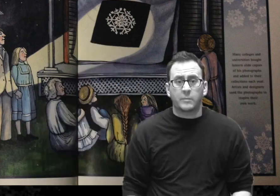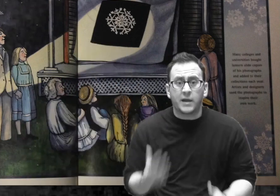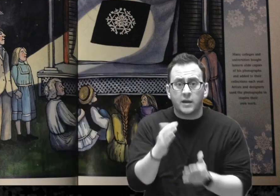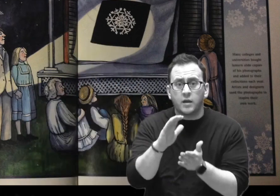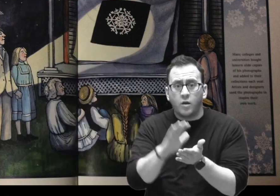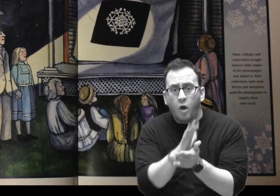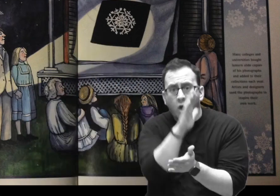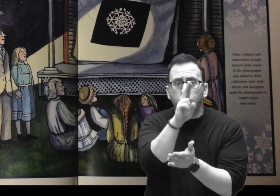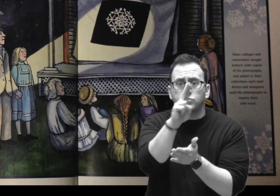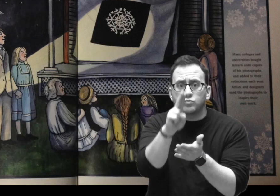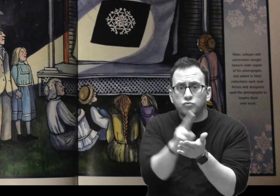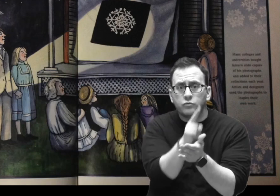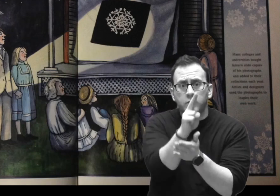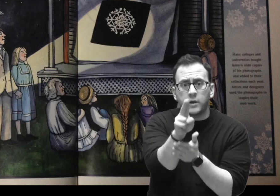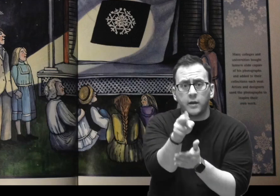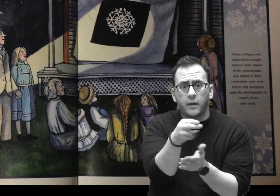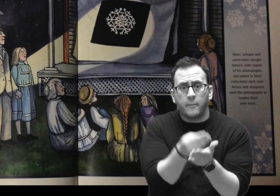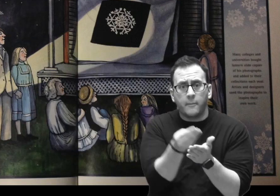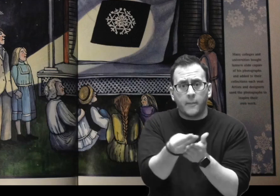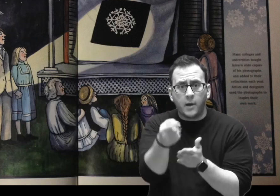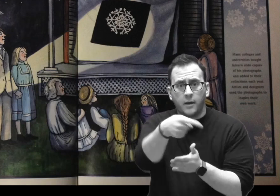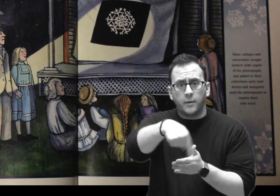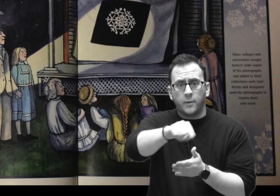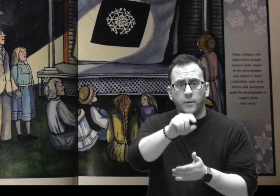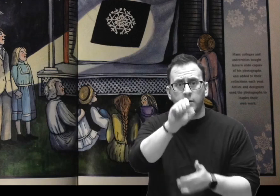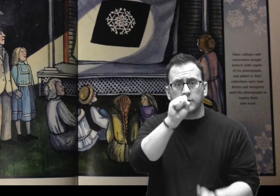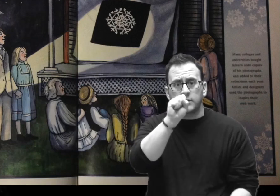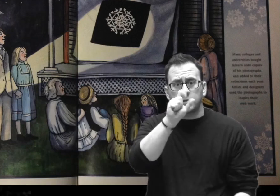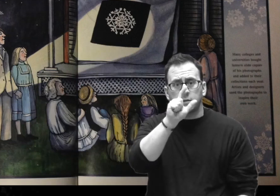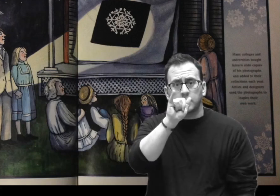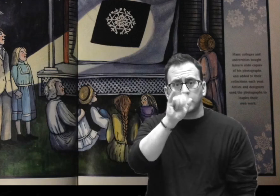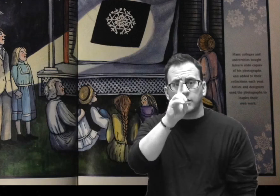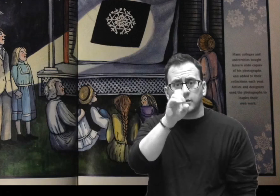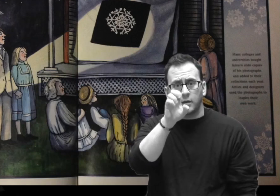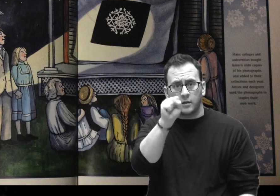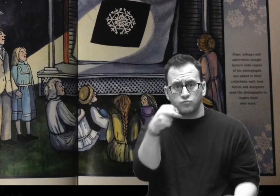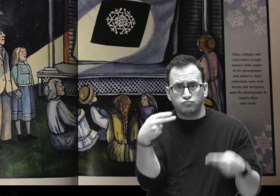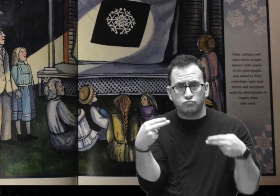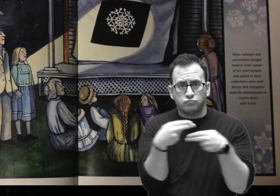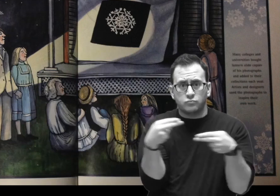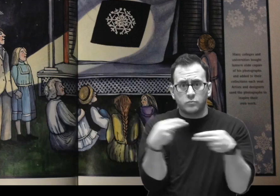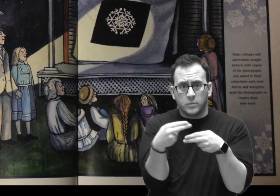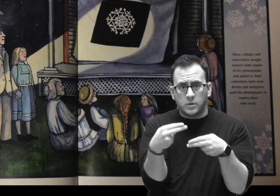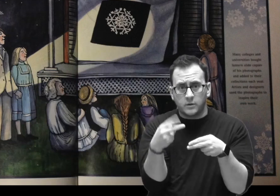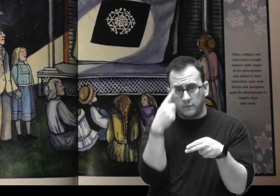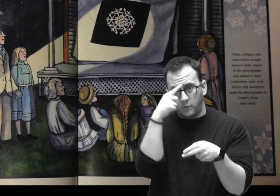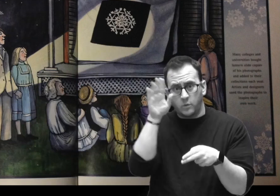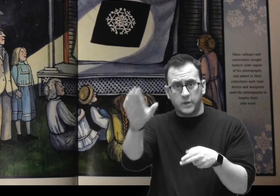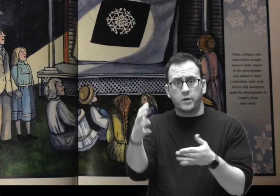Right panel: Many colleges and universities bought lantern slide copies of his photographs and added to their collections each year.